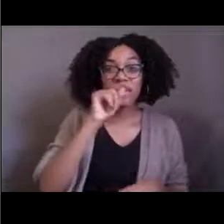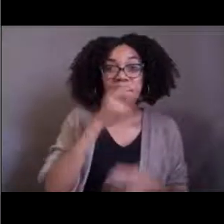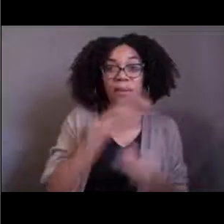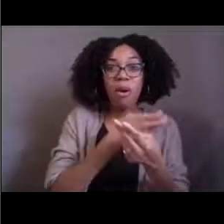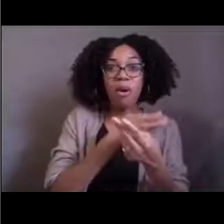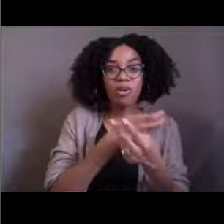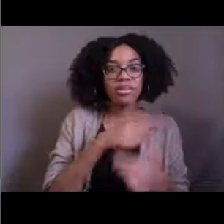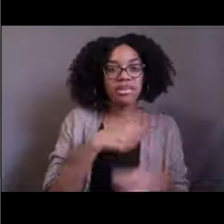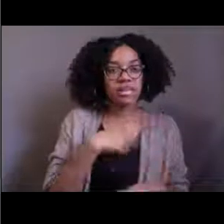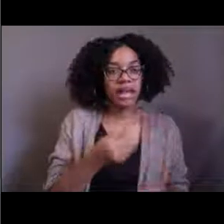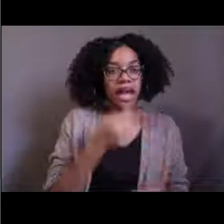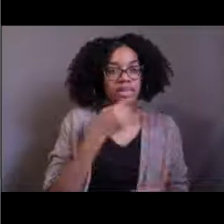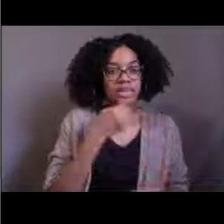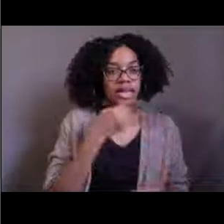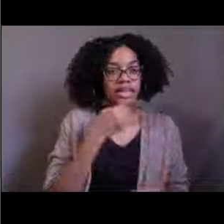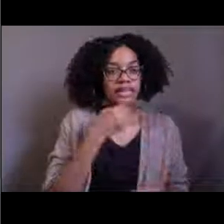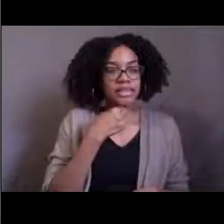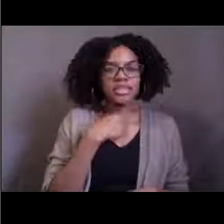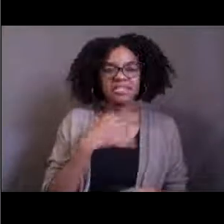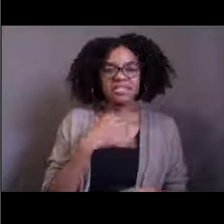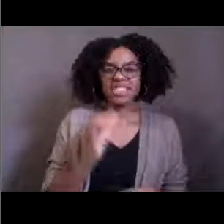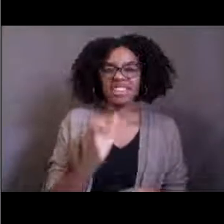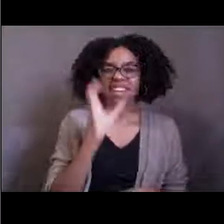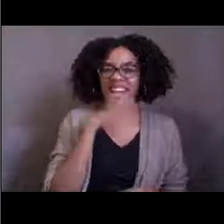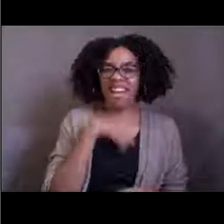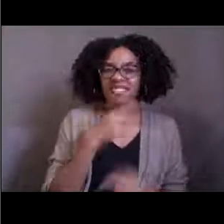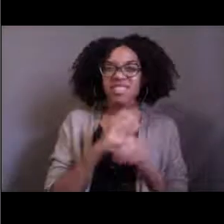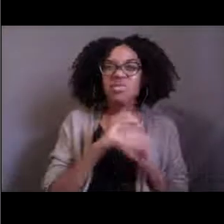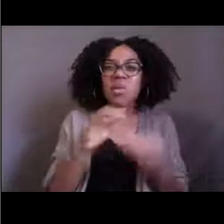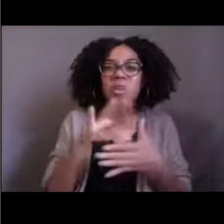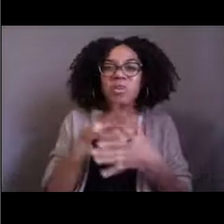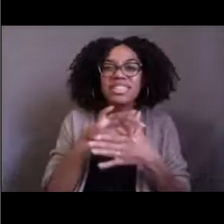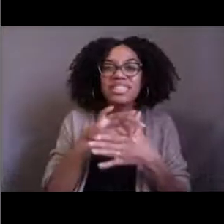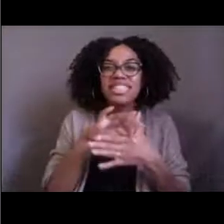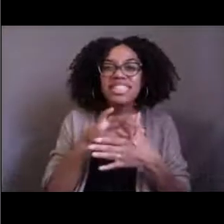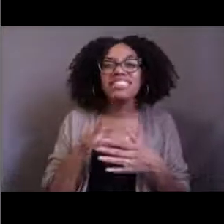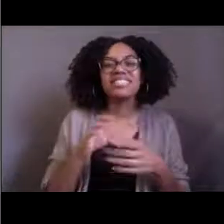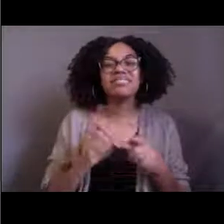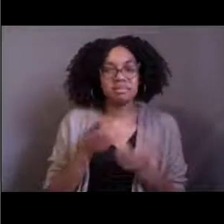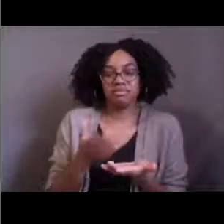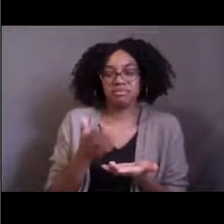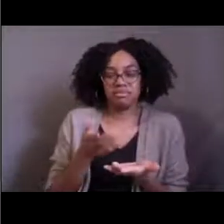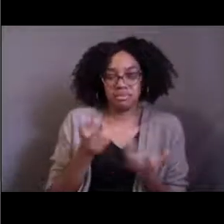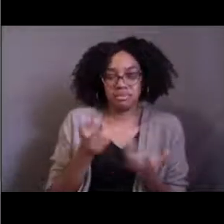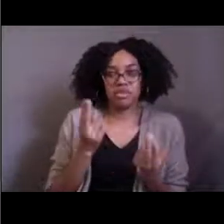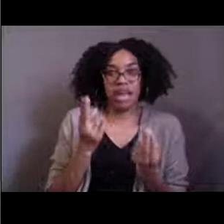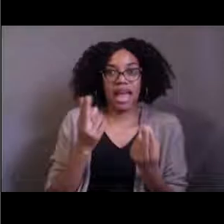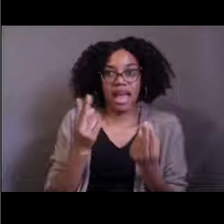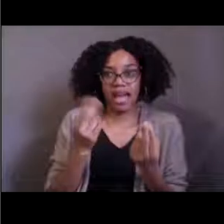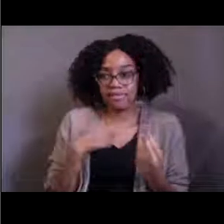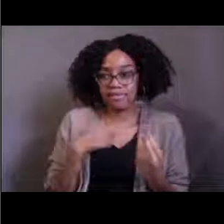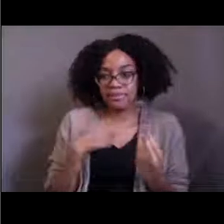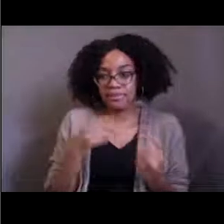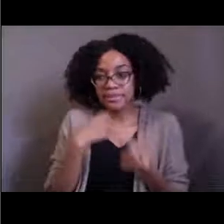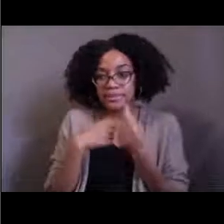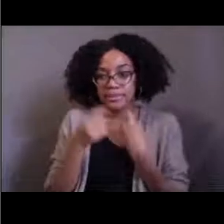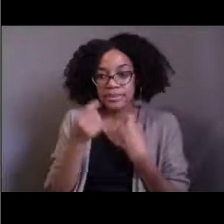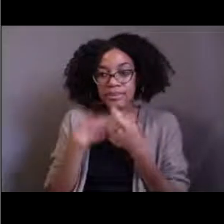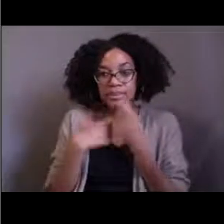We thought that was really strange. That was probably one that we sat around for two or three days afterwards, still puzzling about that.